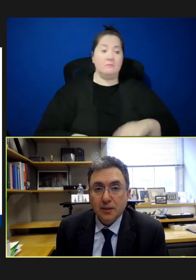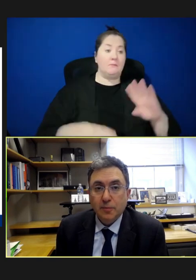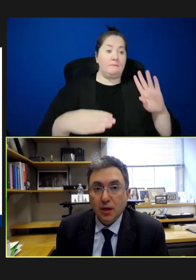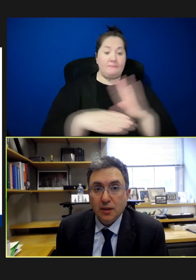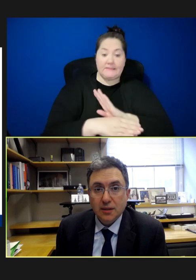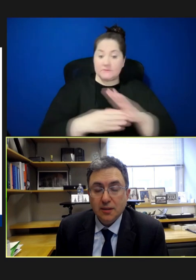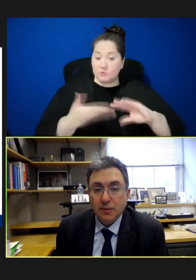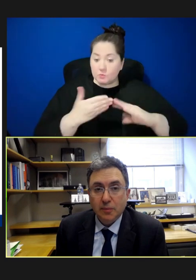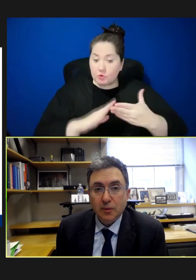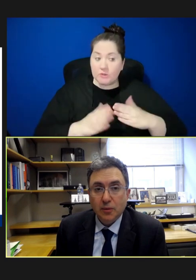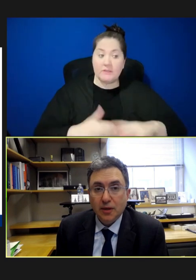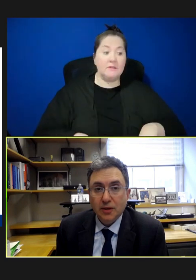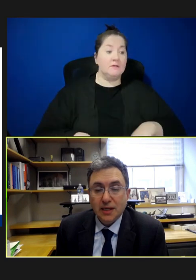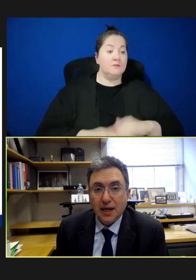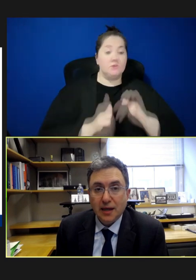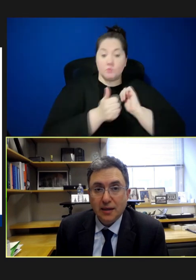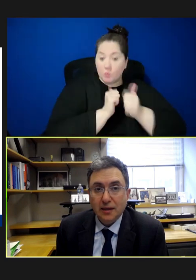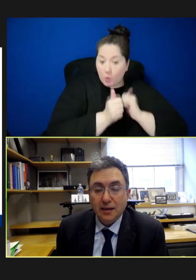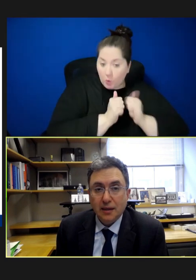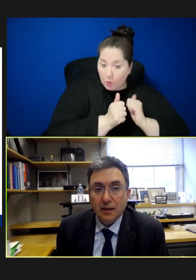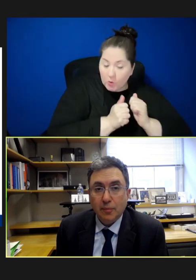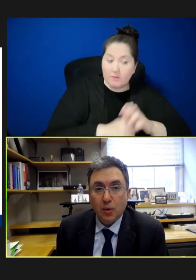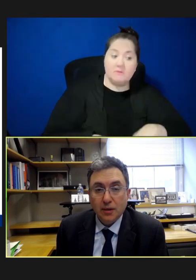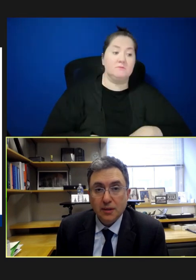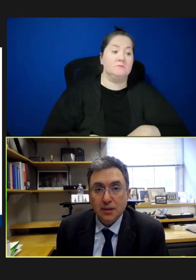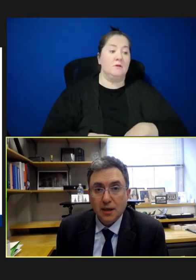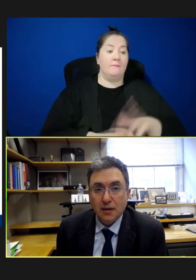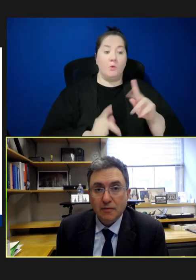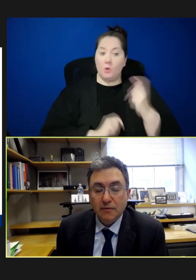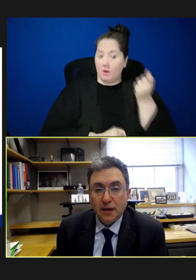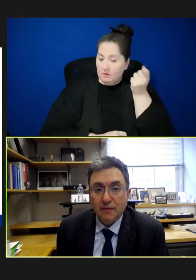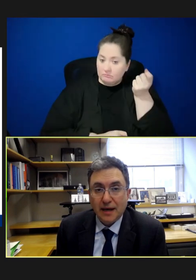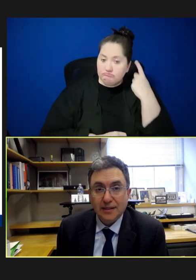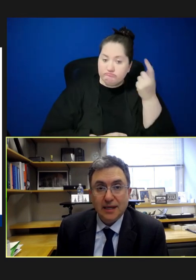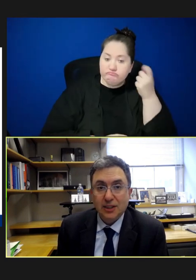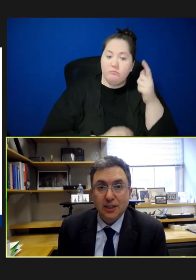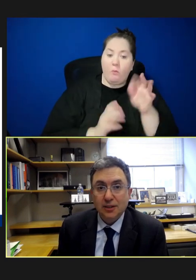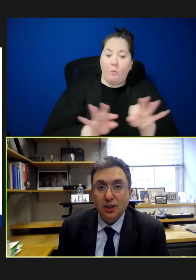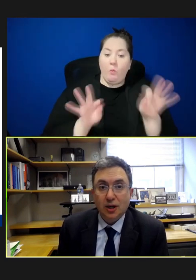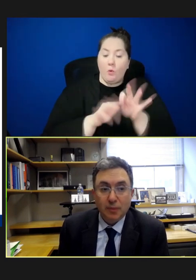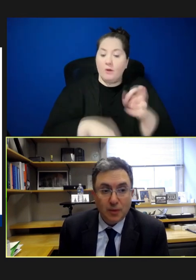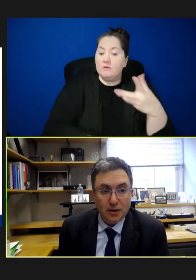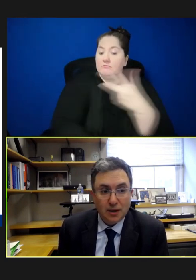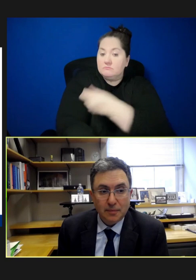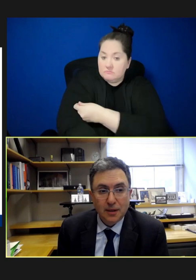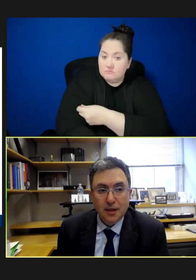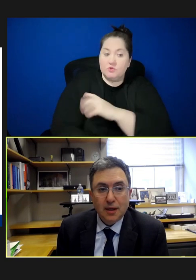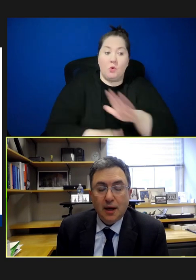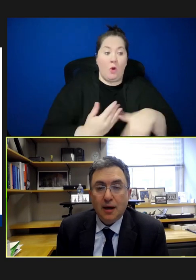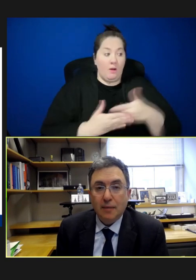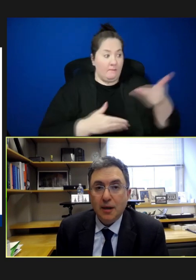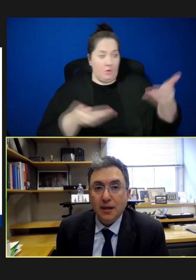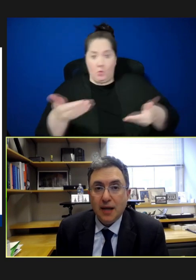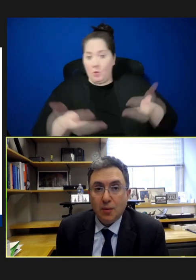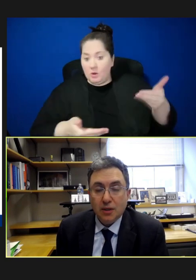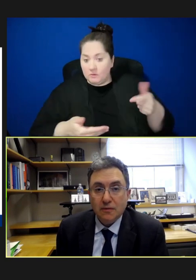sports, people who understand the importance of vaccination should all be welcome. Networks of